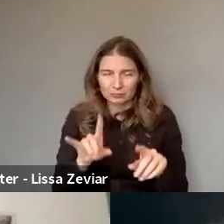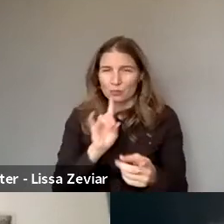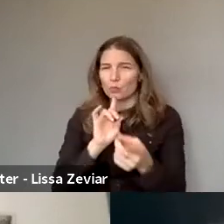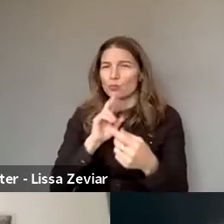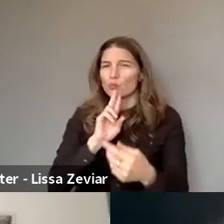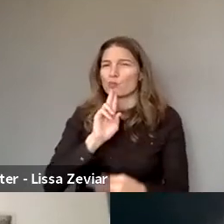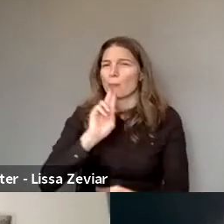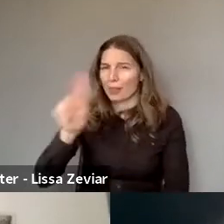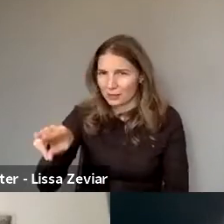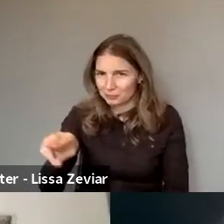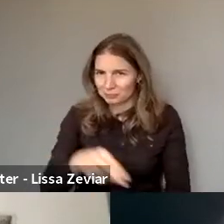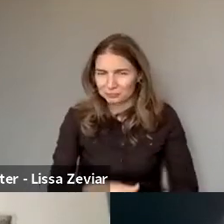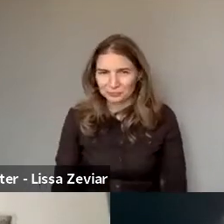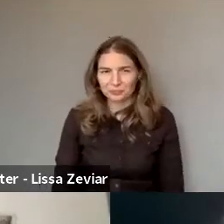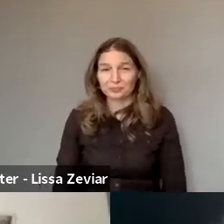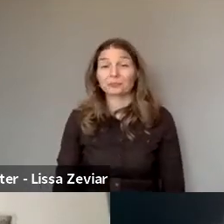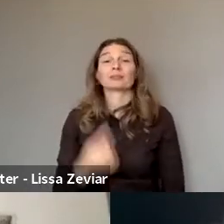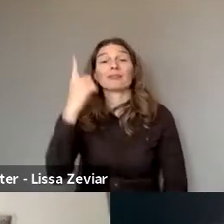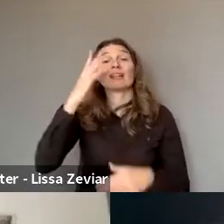So, our last question is for our colleagues,